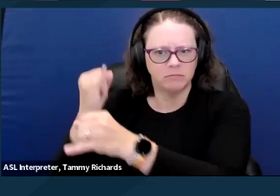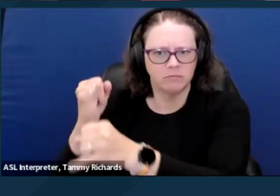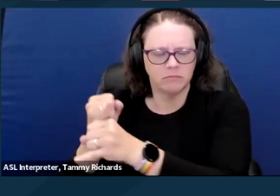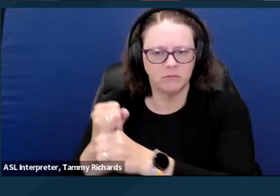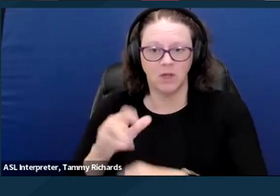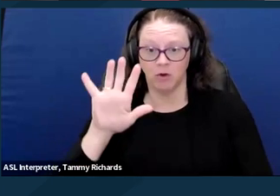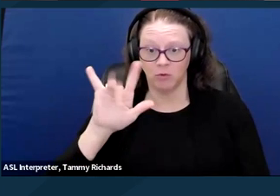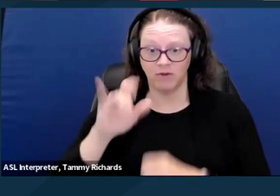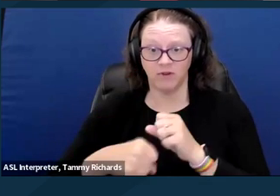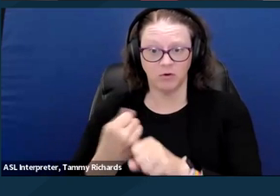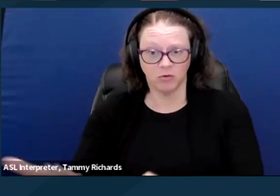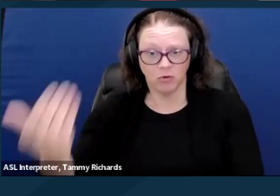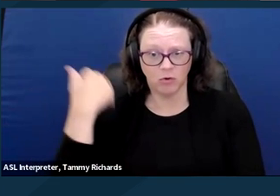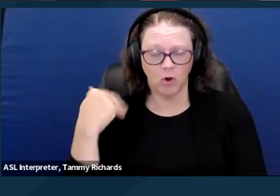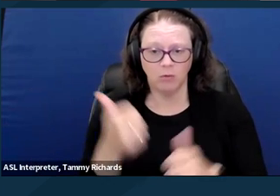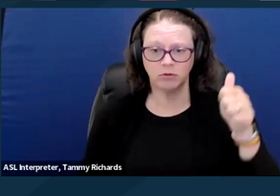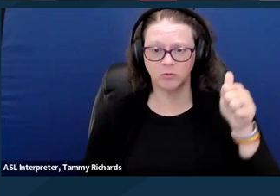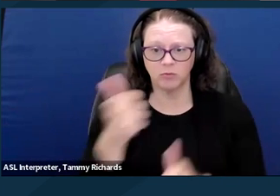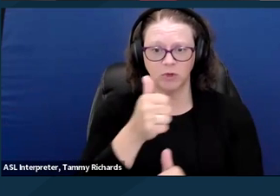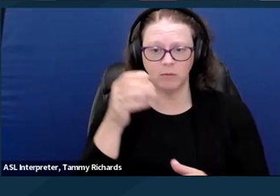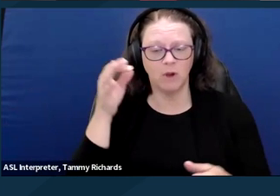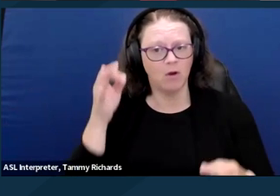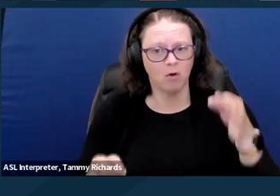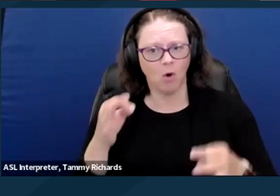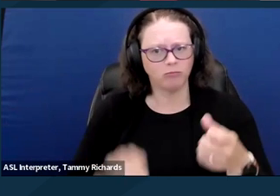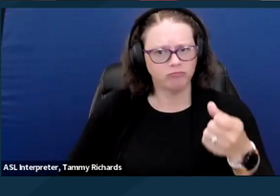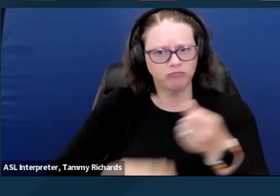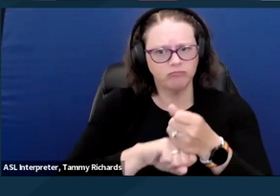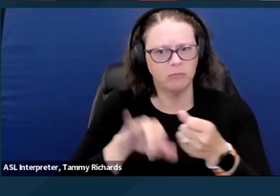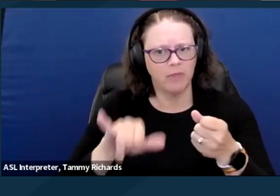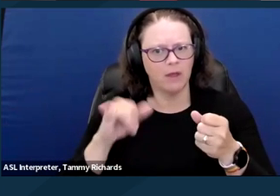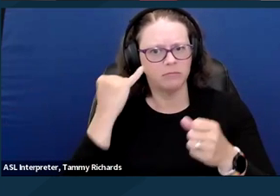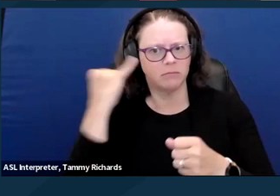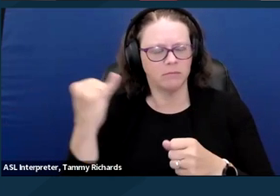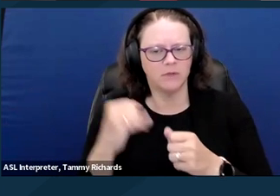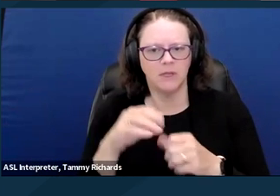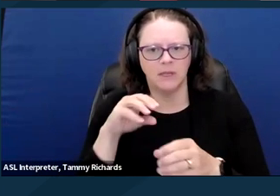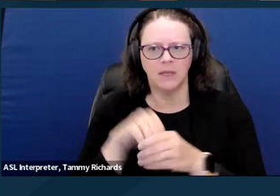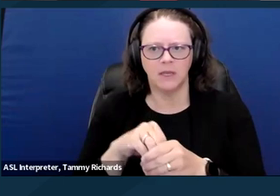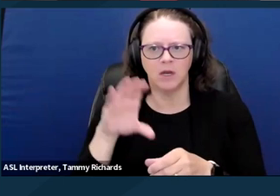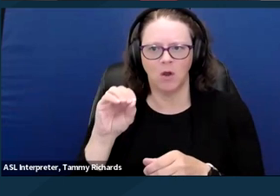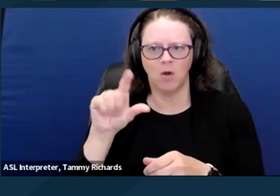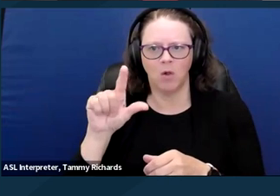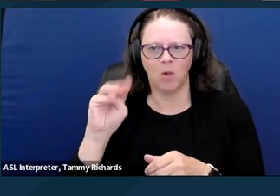with their decision in Olmstead versus Lois Curtis, where the Supreme Court held